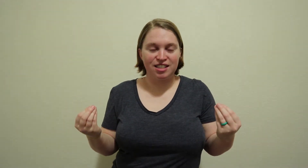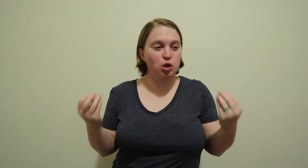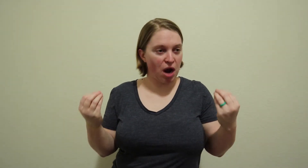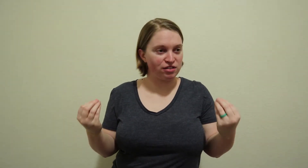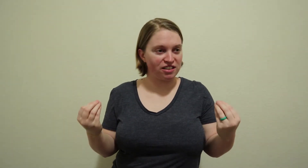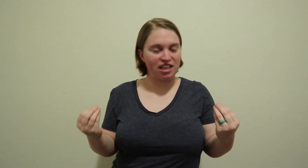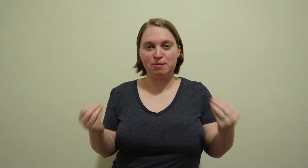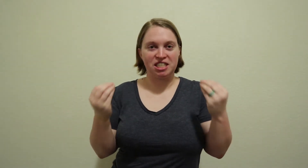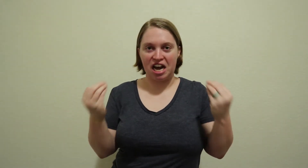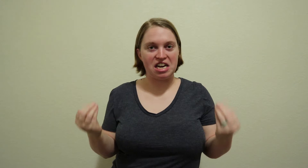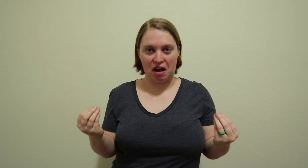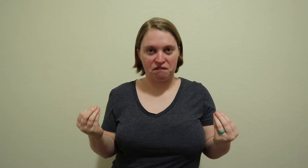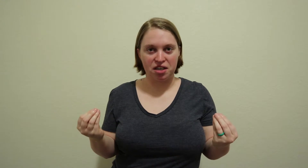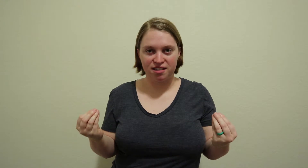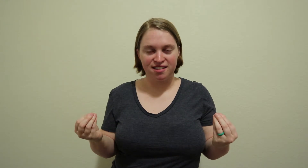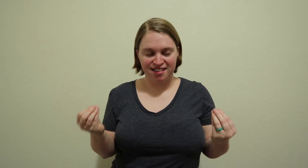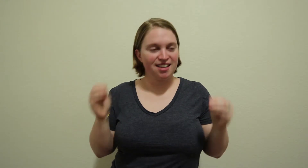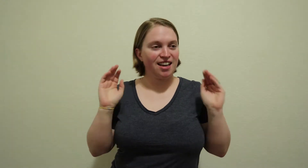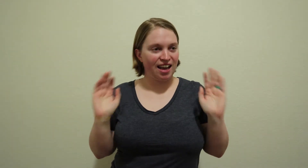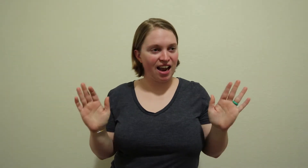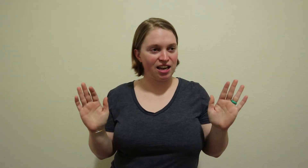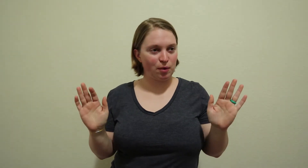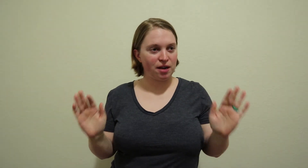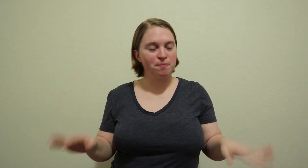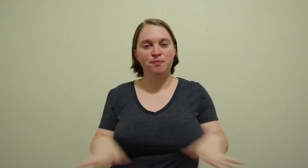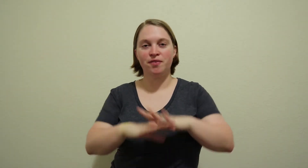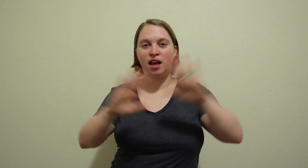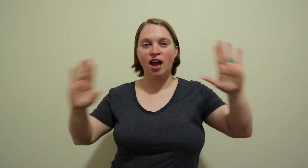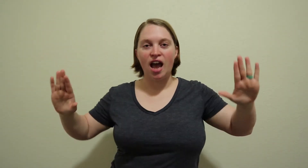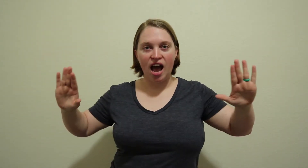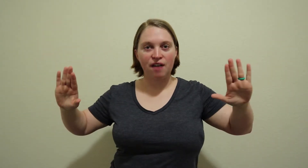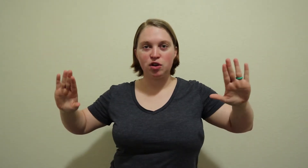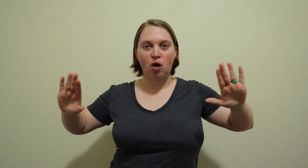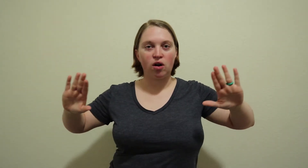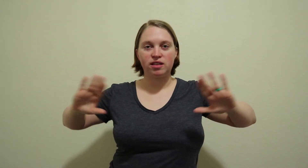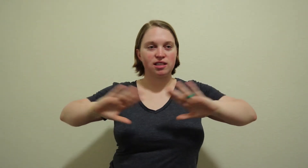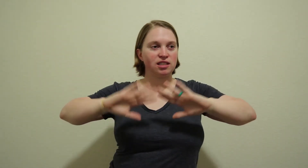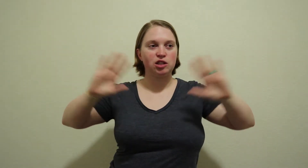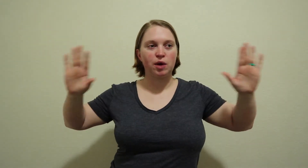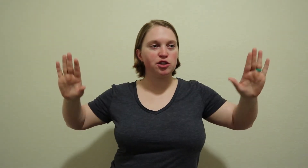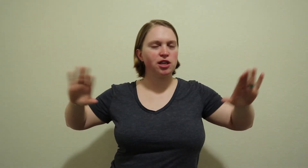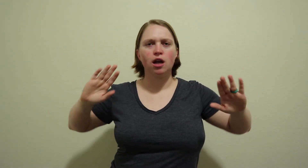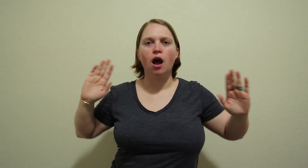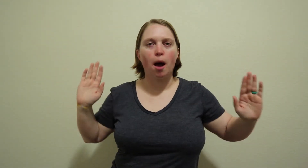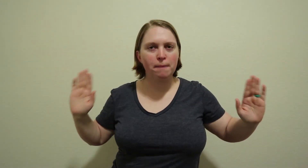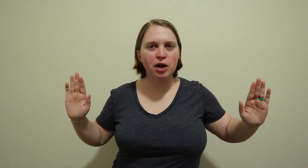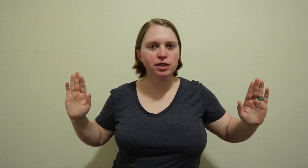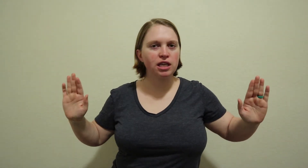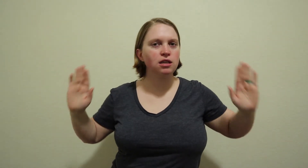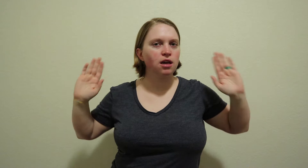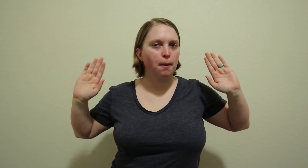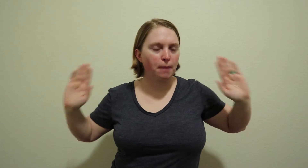two hours of sleep is not enough anyway after all this situation, apparently my